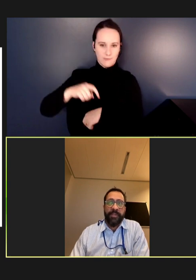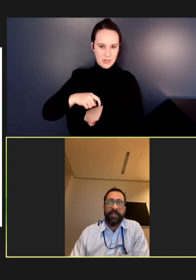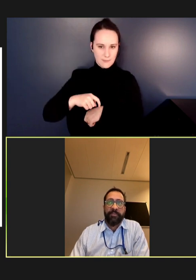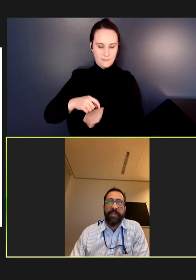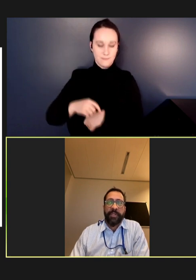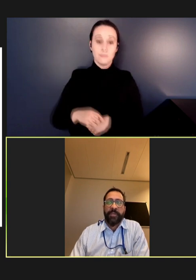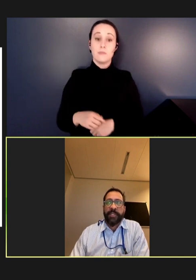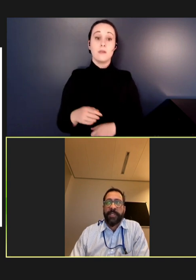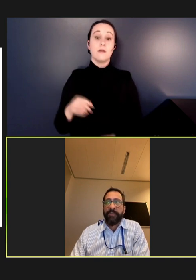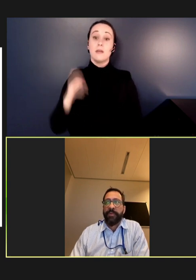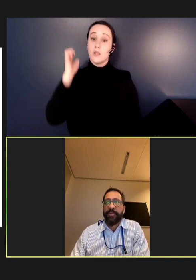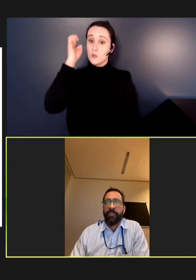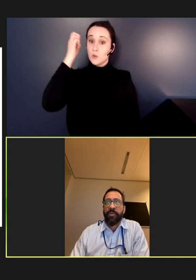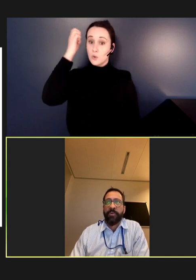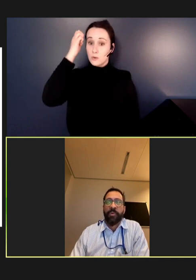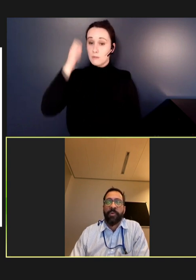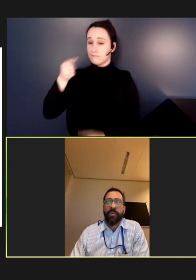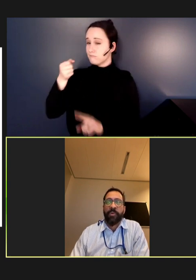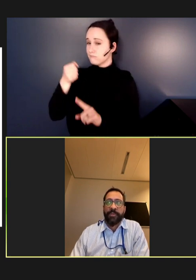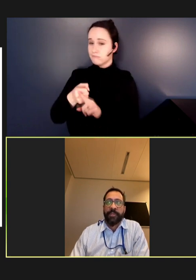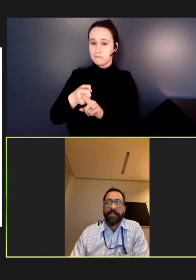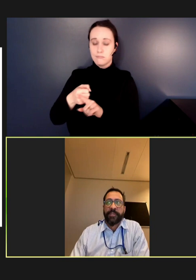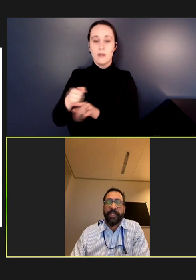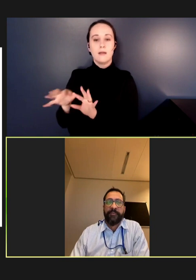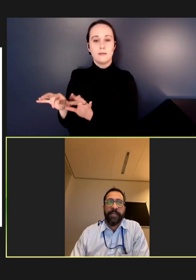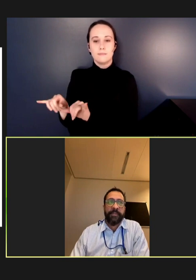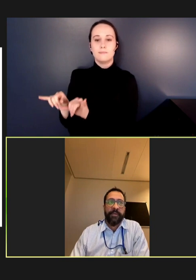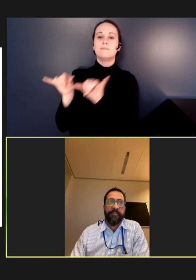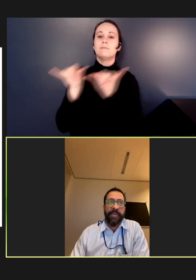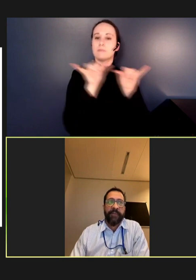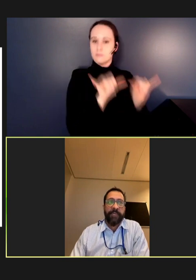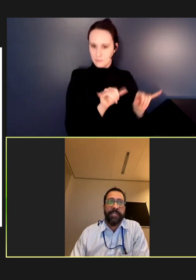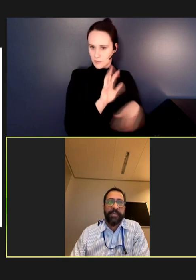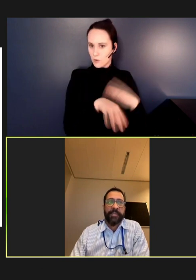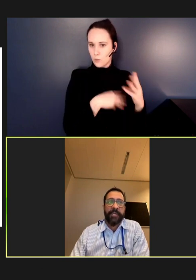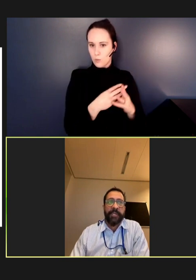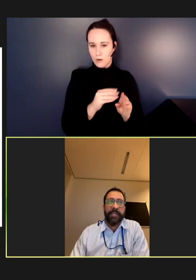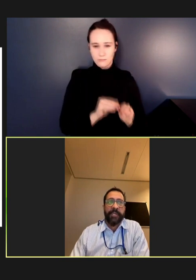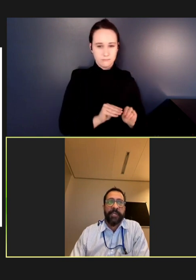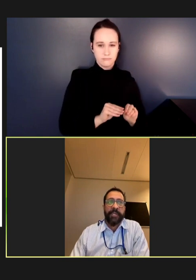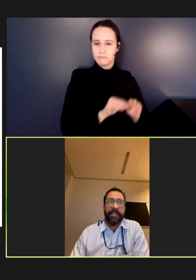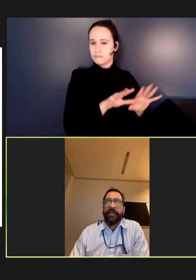Europe that coincided with the worldwide resurgence that affected all five regions.